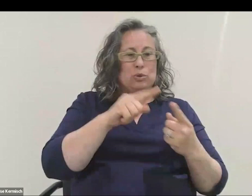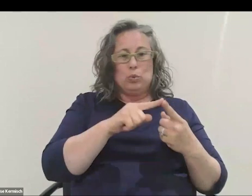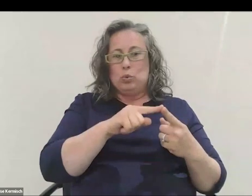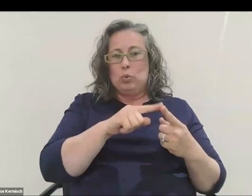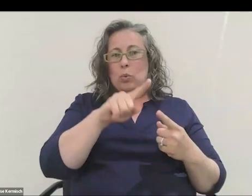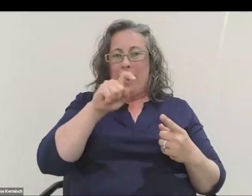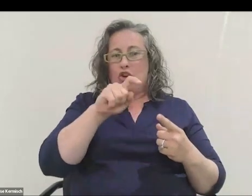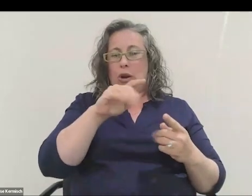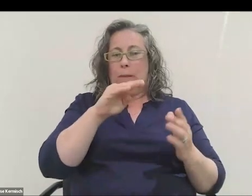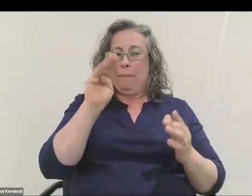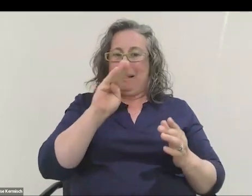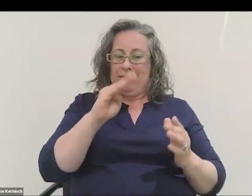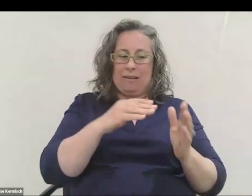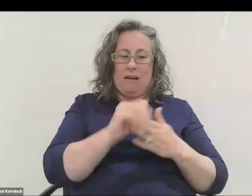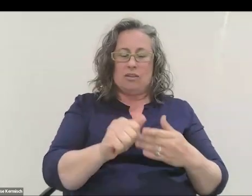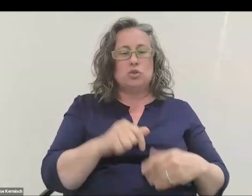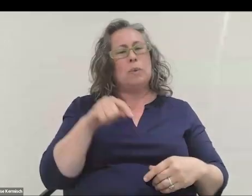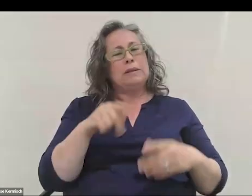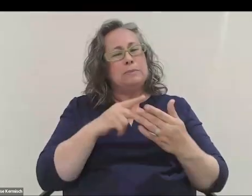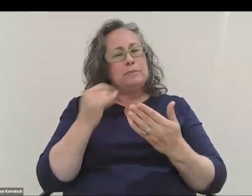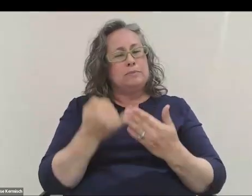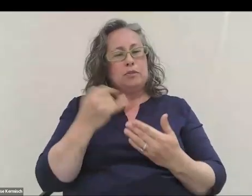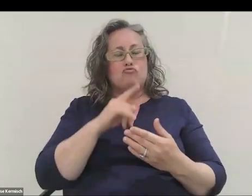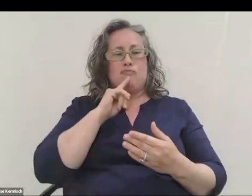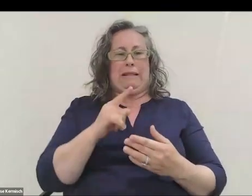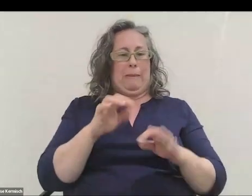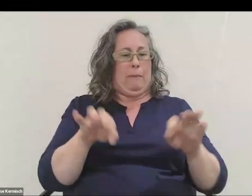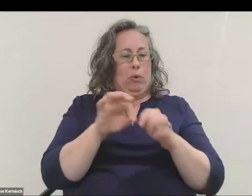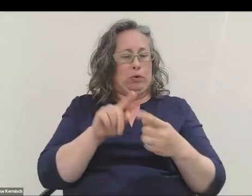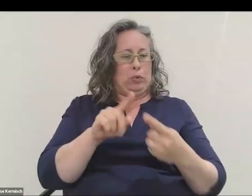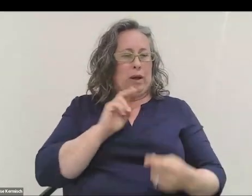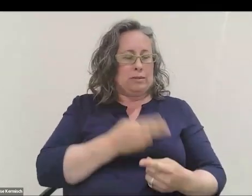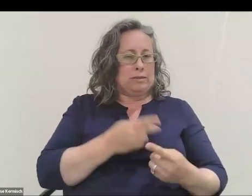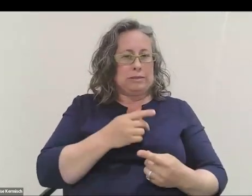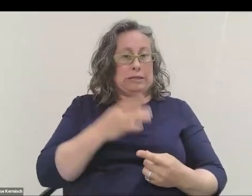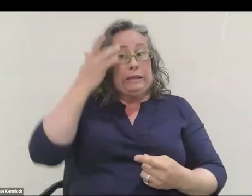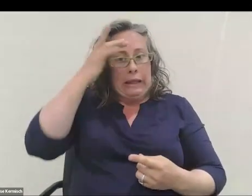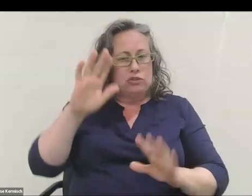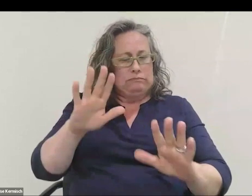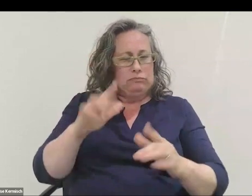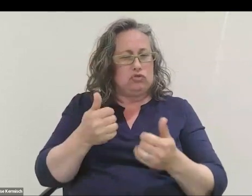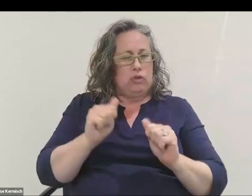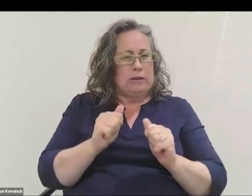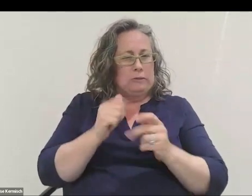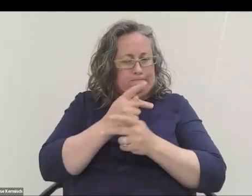Right? This project was really important for us intellectually to try and start chipping away at that bus problem.